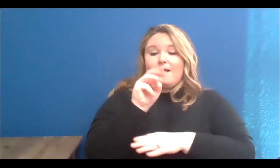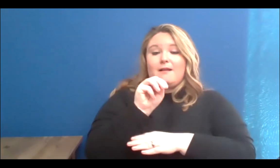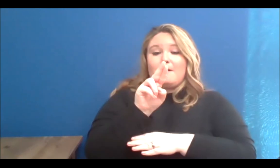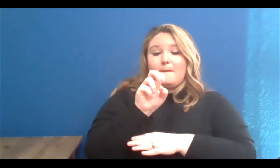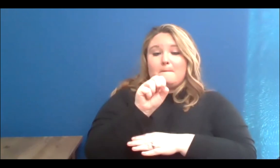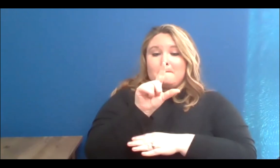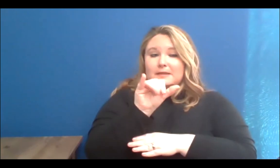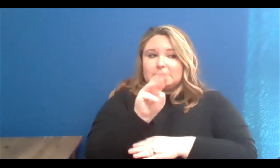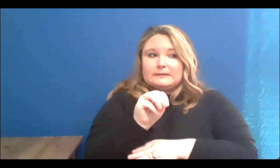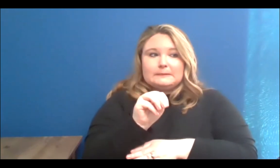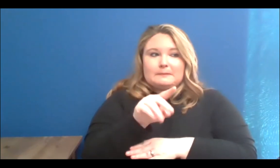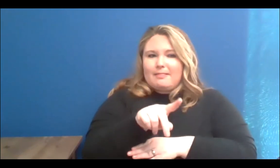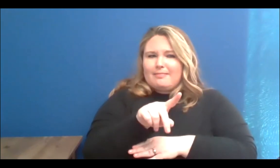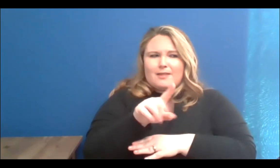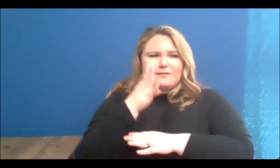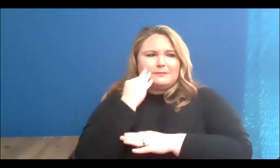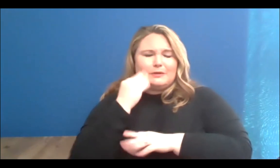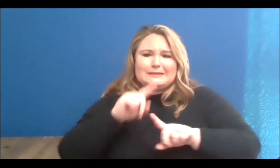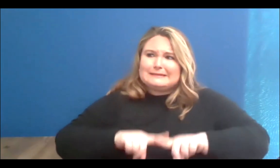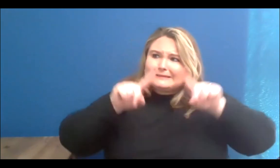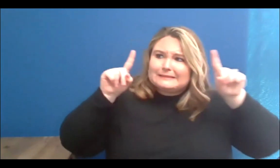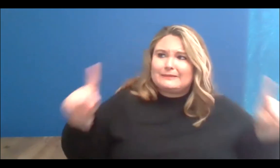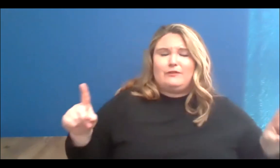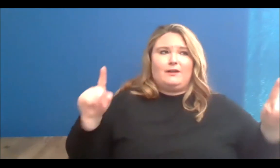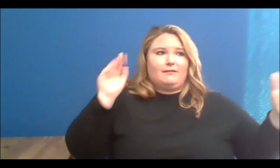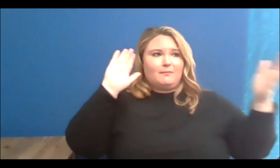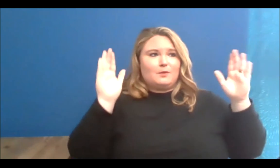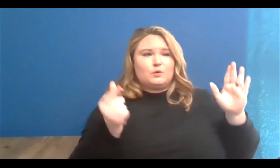other Muslims are, Queer Muslims are not experiencing the world the way other